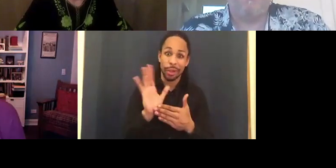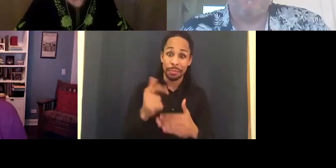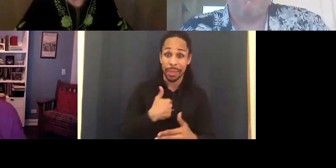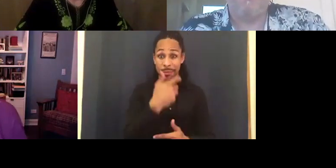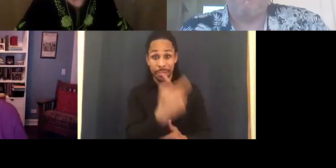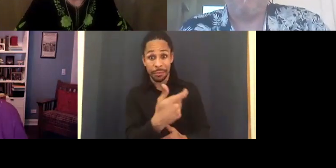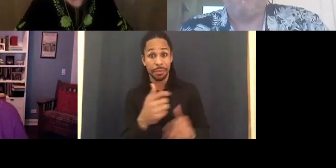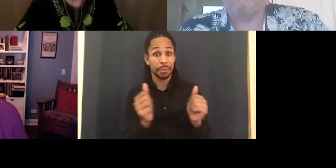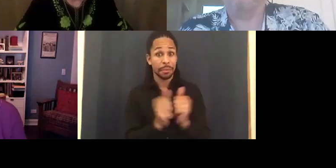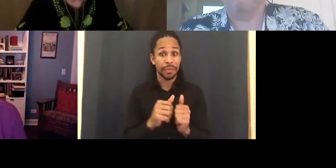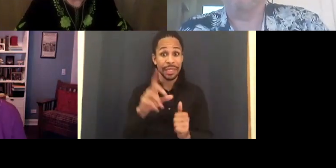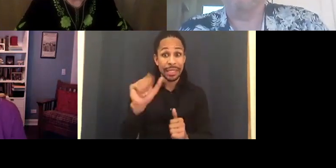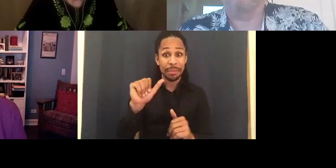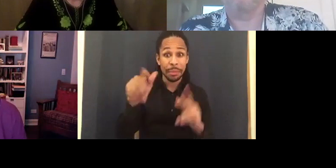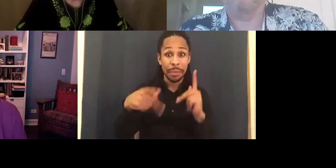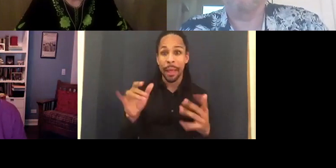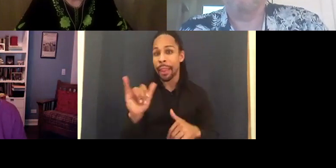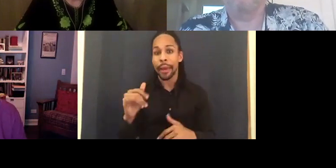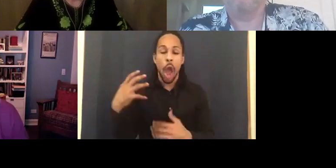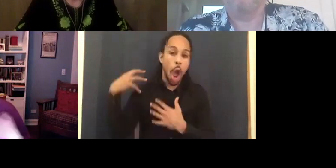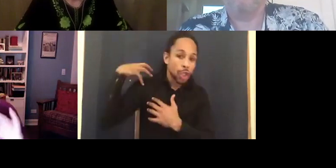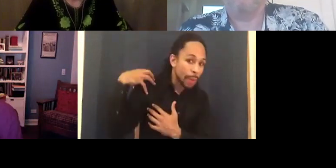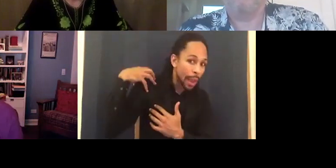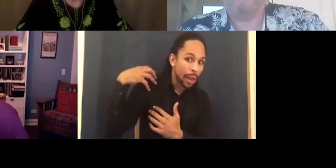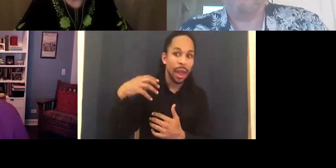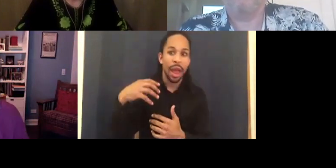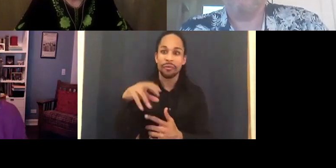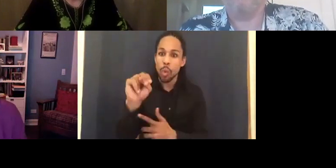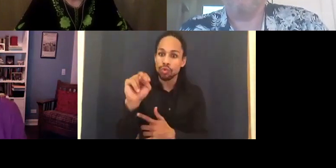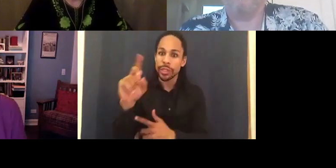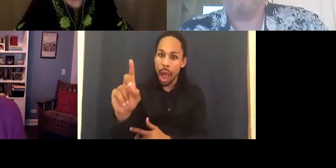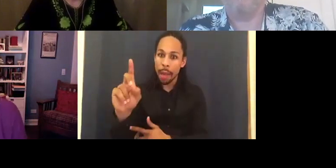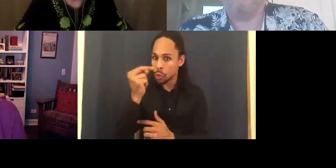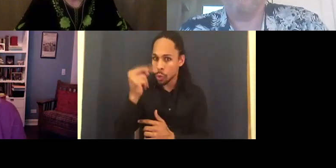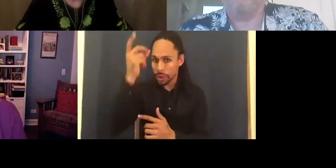back of Notre Dame. But I didn't have anything in common